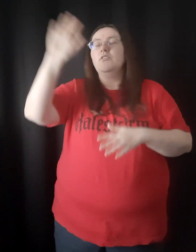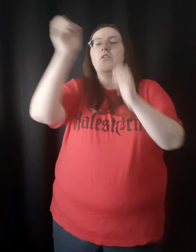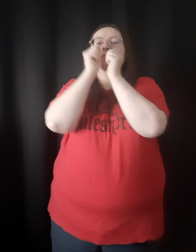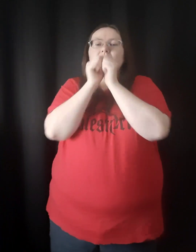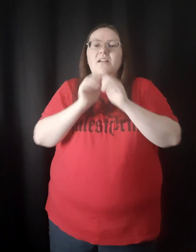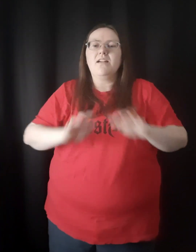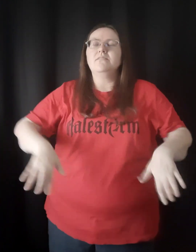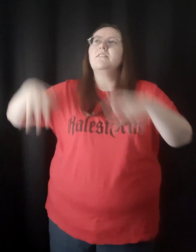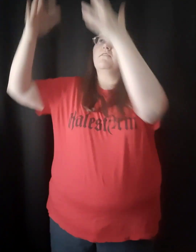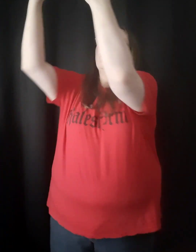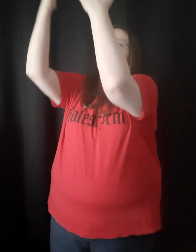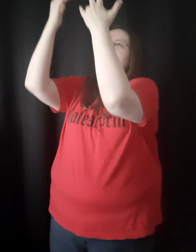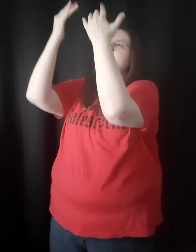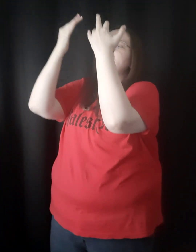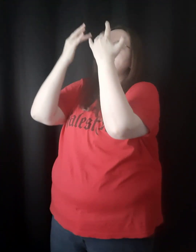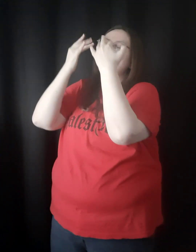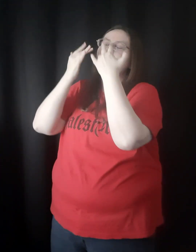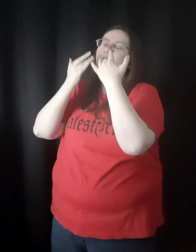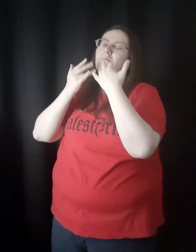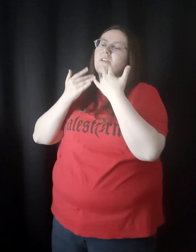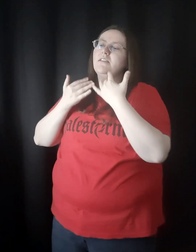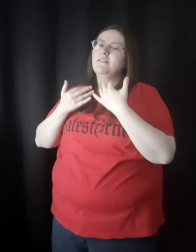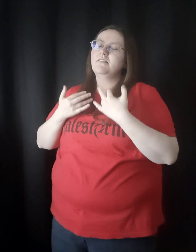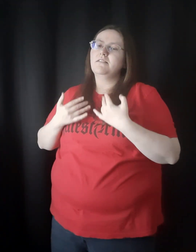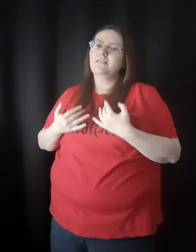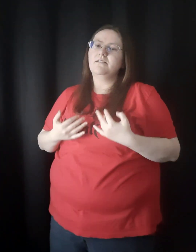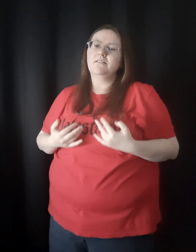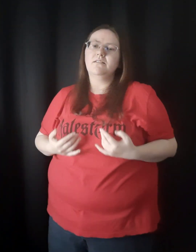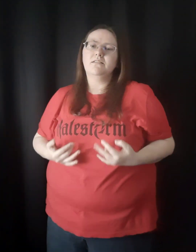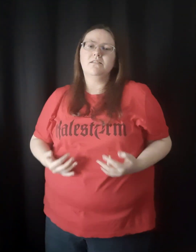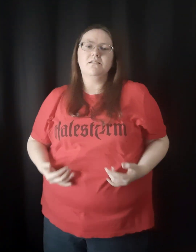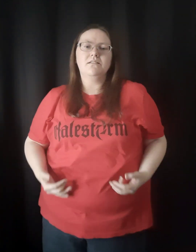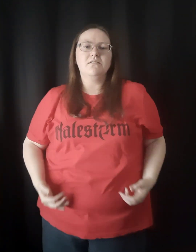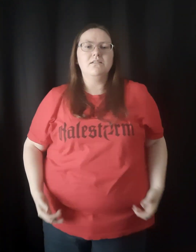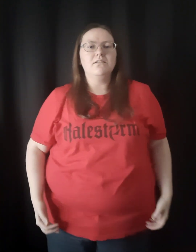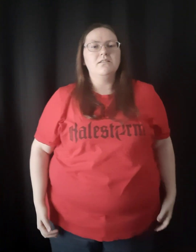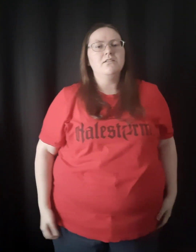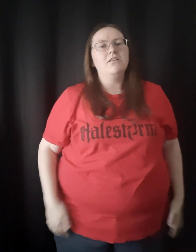Let Your blessing fall on me